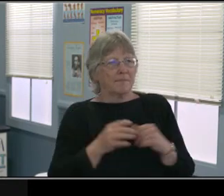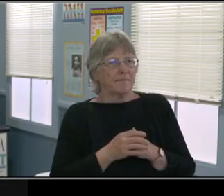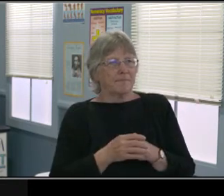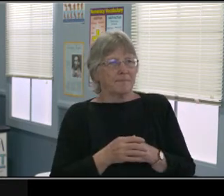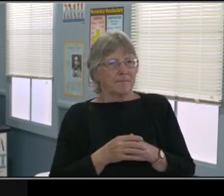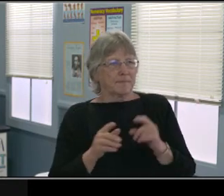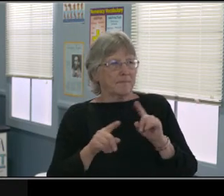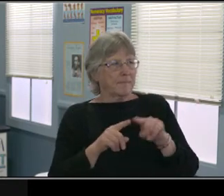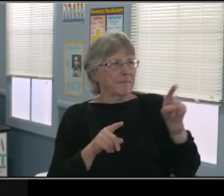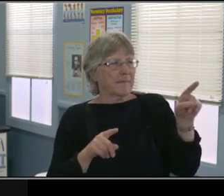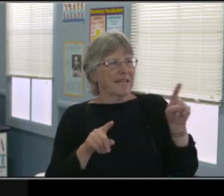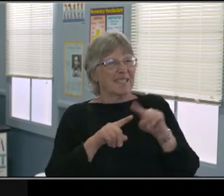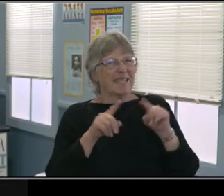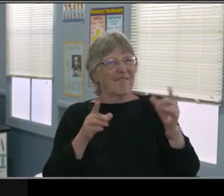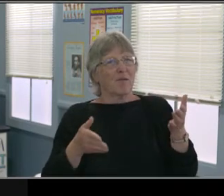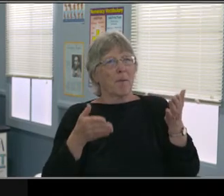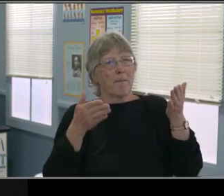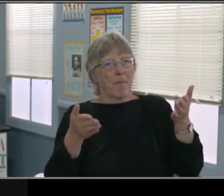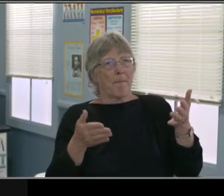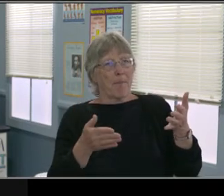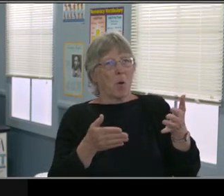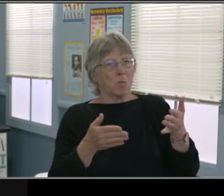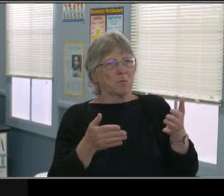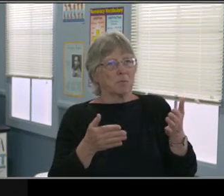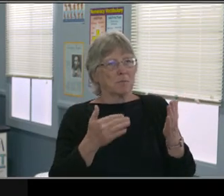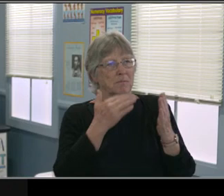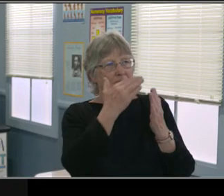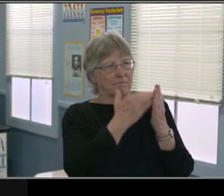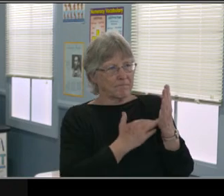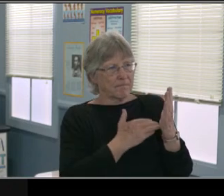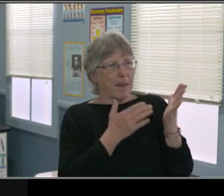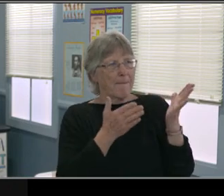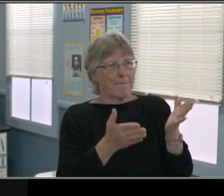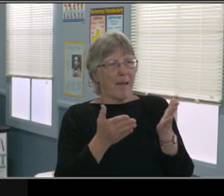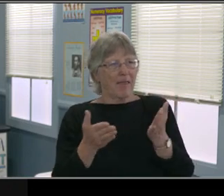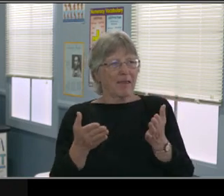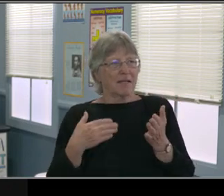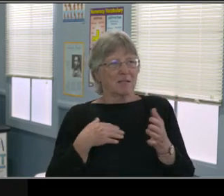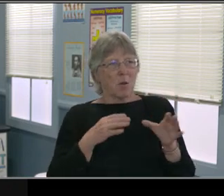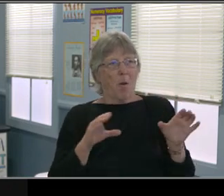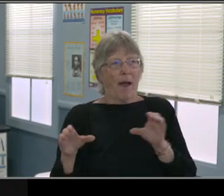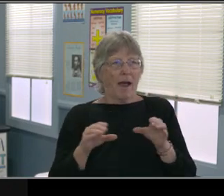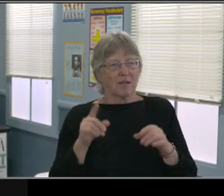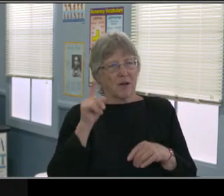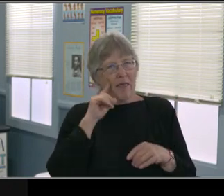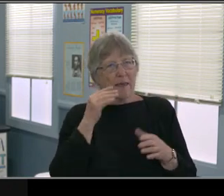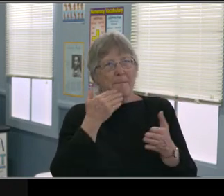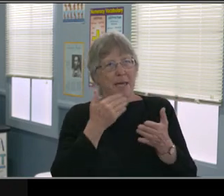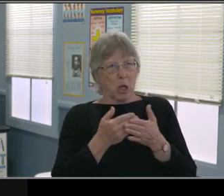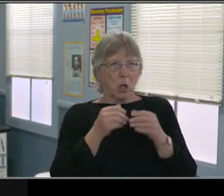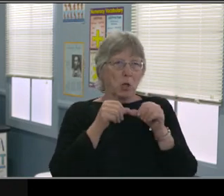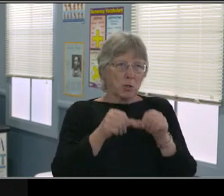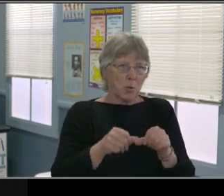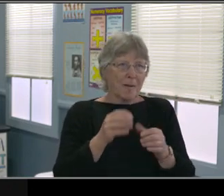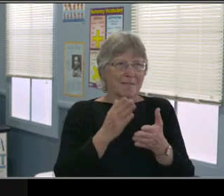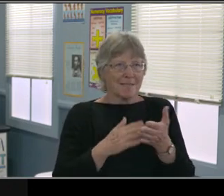Peer to peer mentoring and that. Teacher to teacher or teacher to educator and also peer to peer tutoring, I think would be very helpful